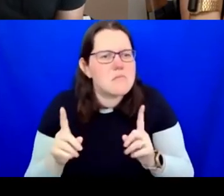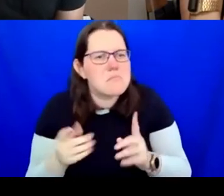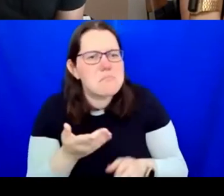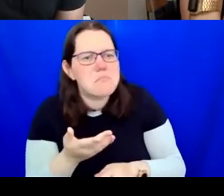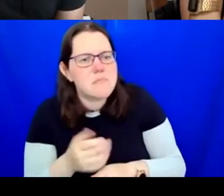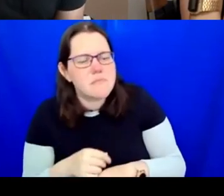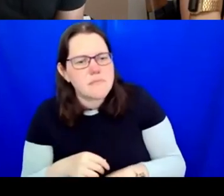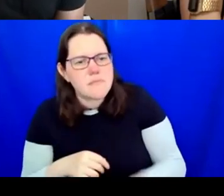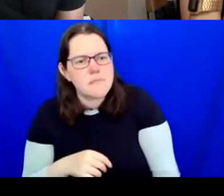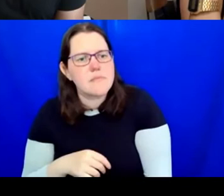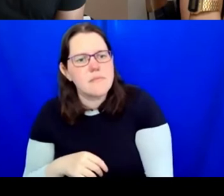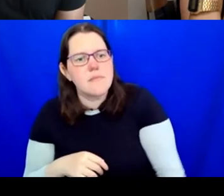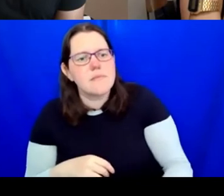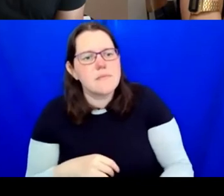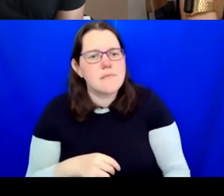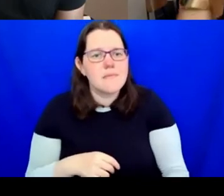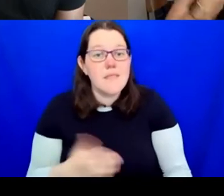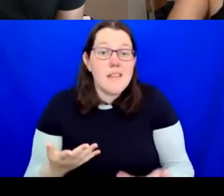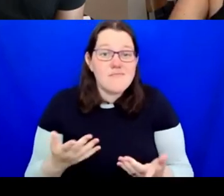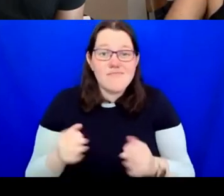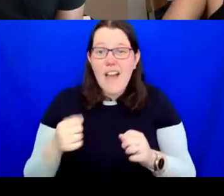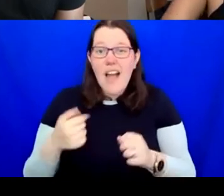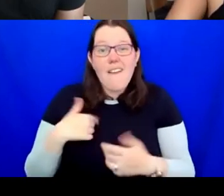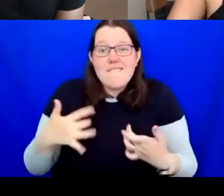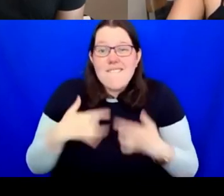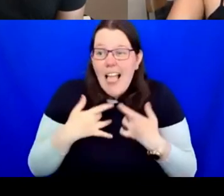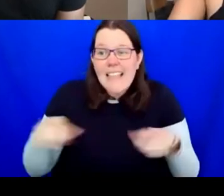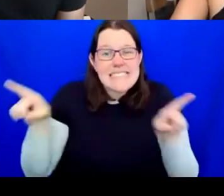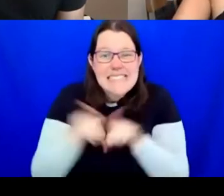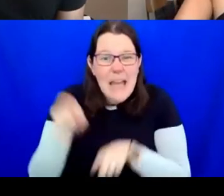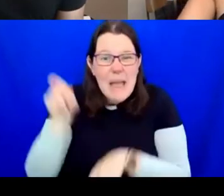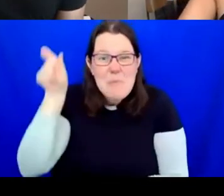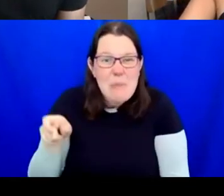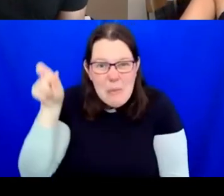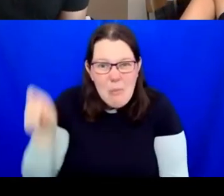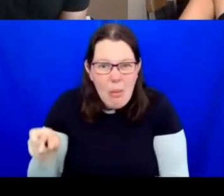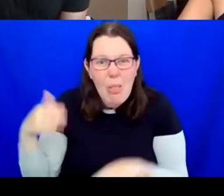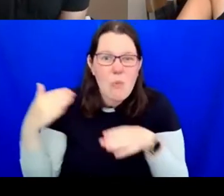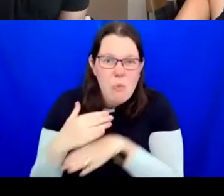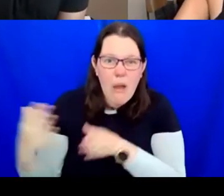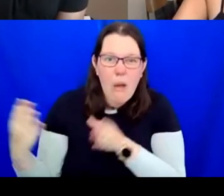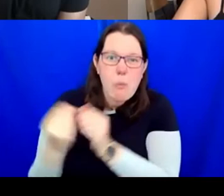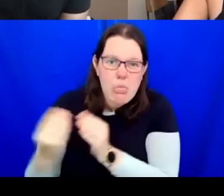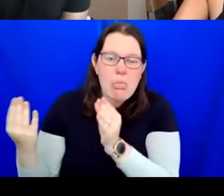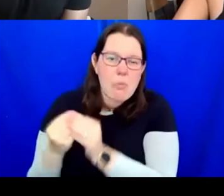It is quite boring to work with the same people. That's the simplicity of it.